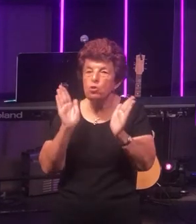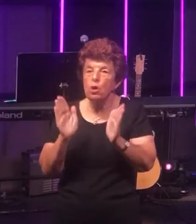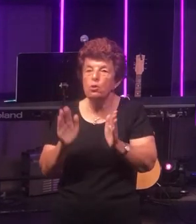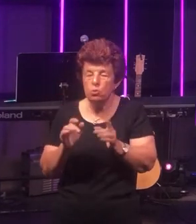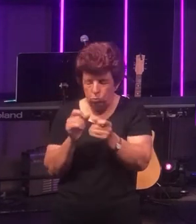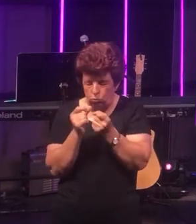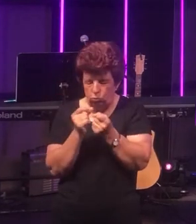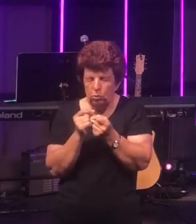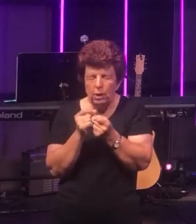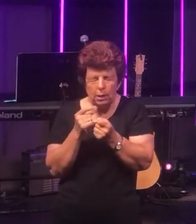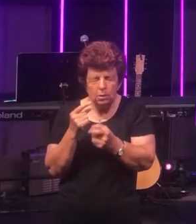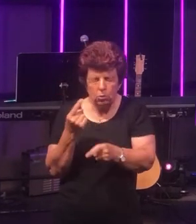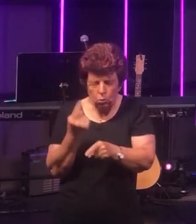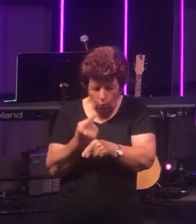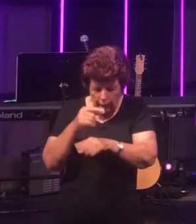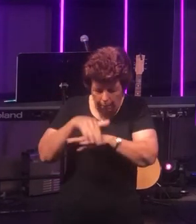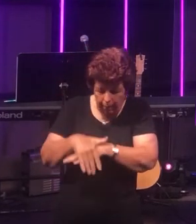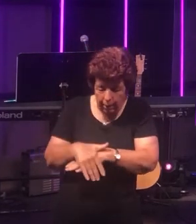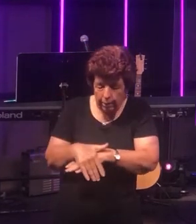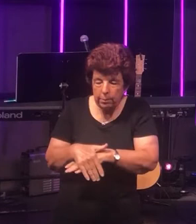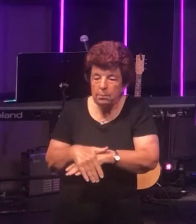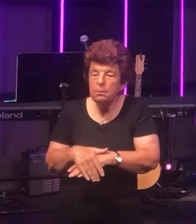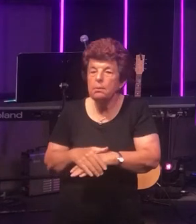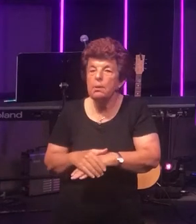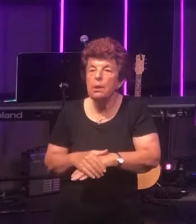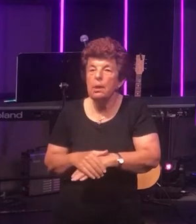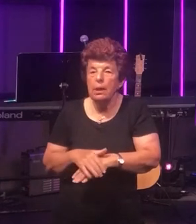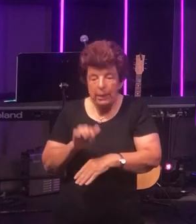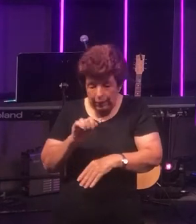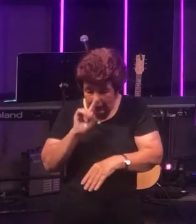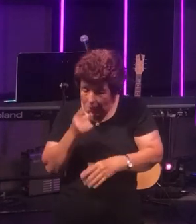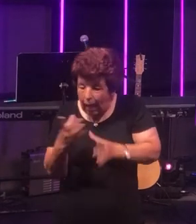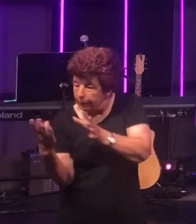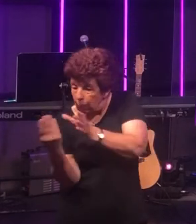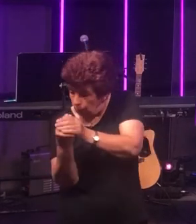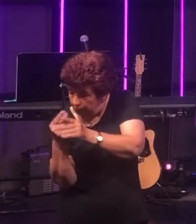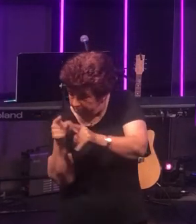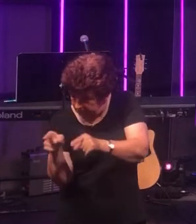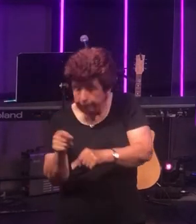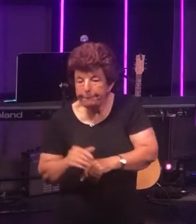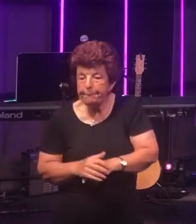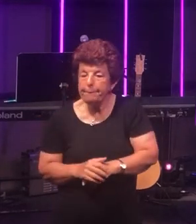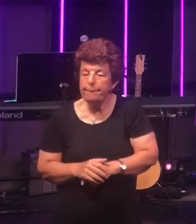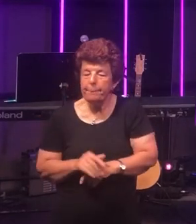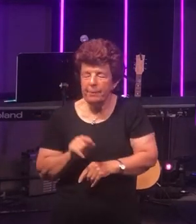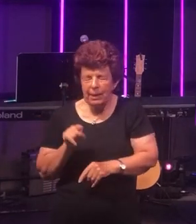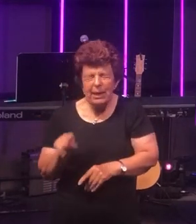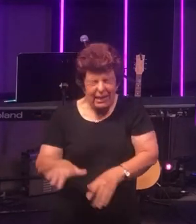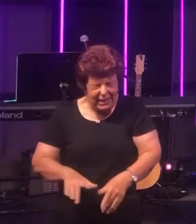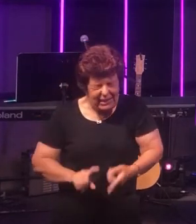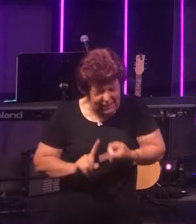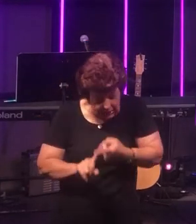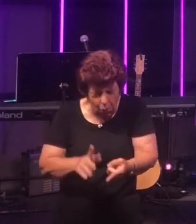reckoning that even though he can't be with them he still longed to be there